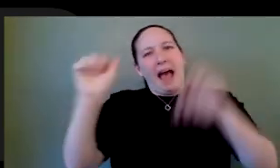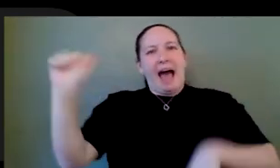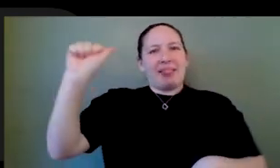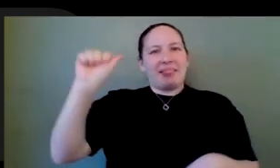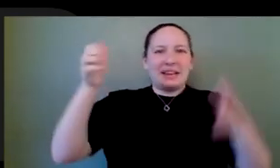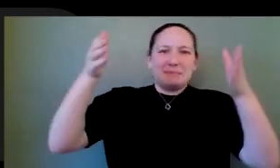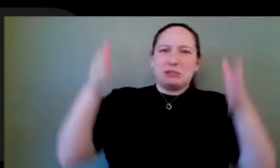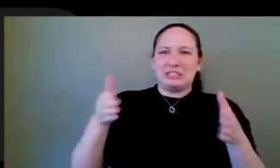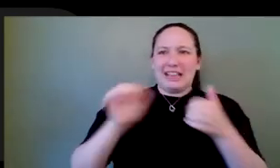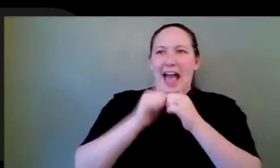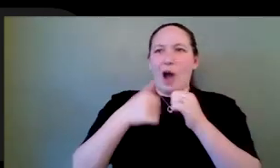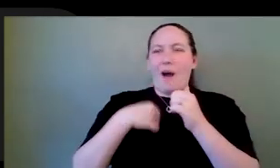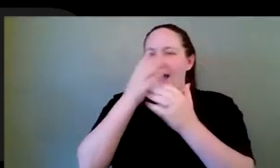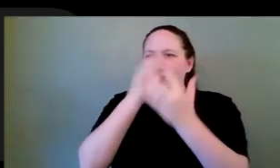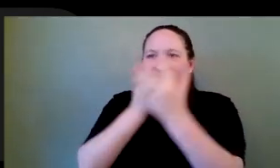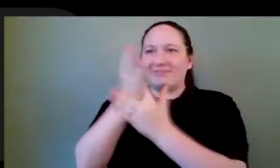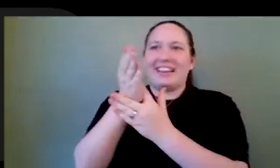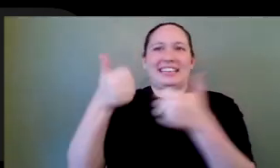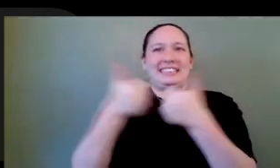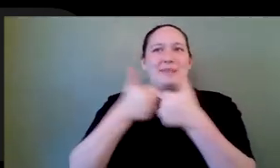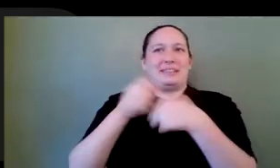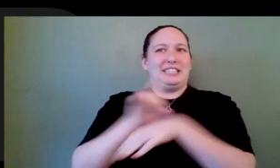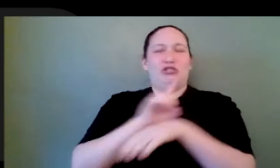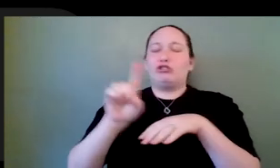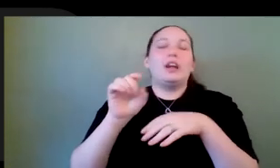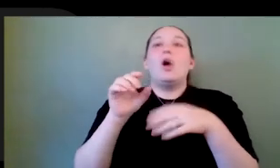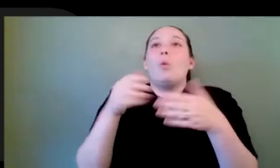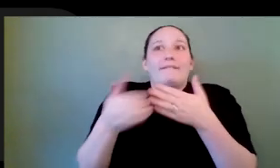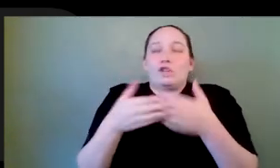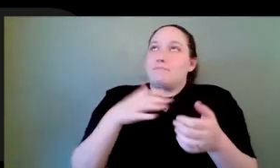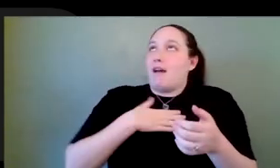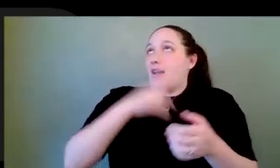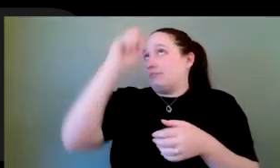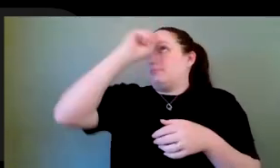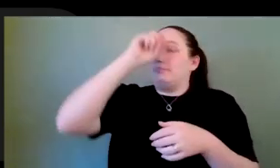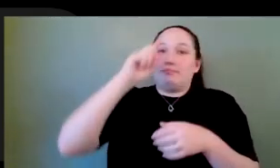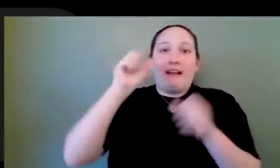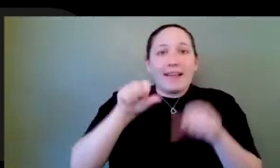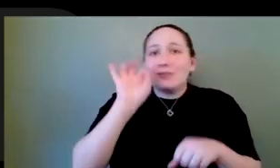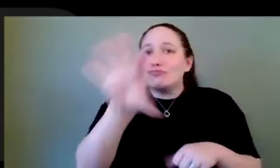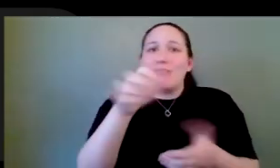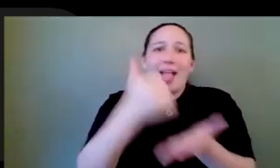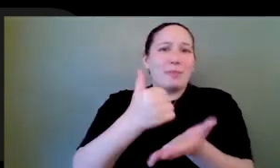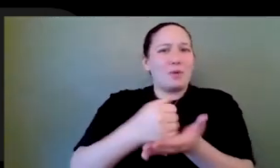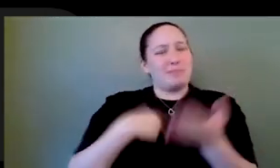have been like, any little piece of nugget of information that I can offer you guys. I have an open book resource, so the second half of the